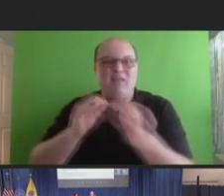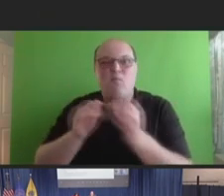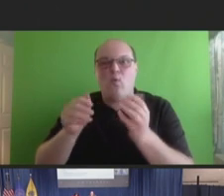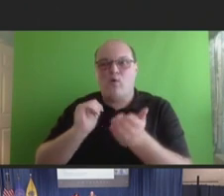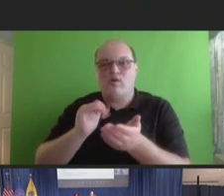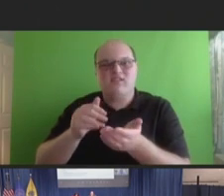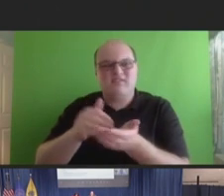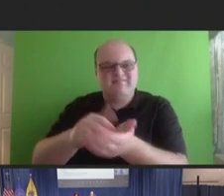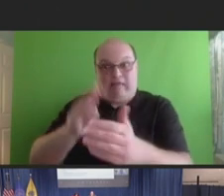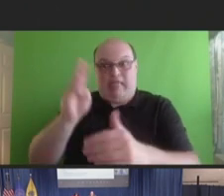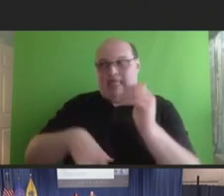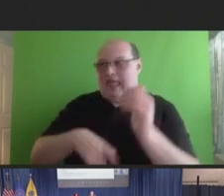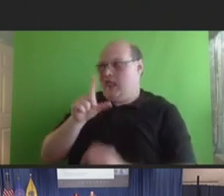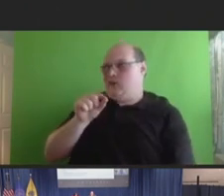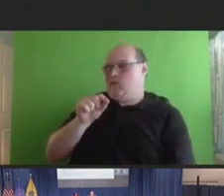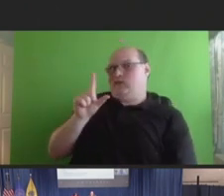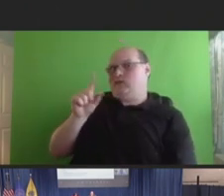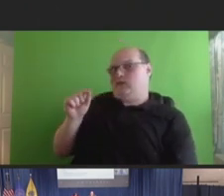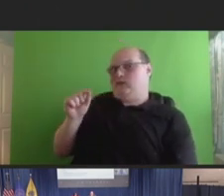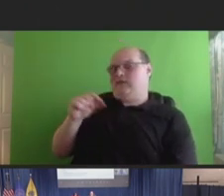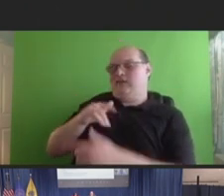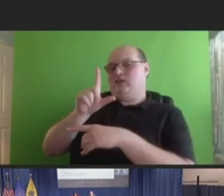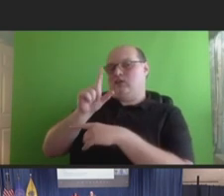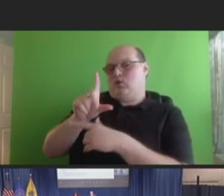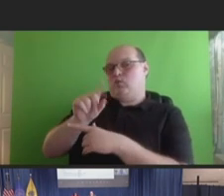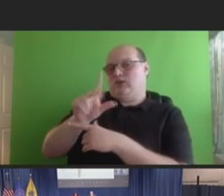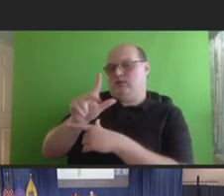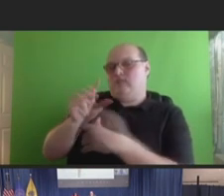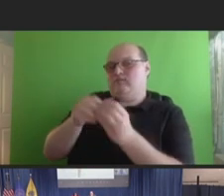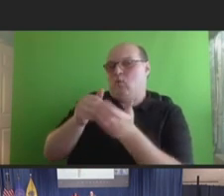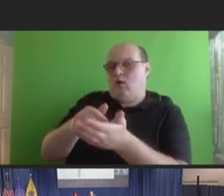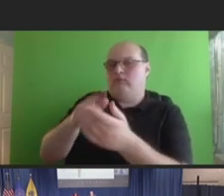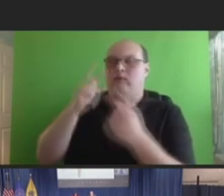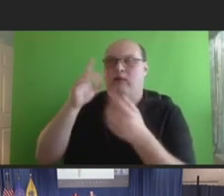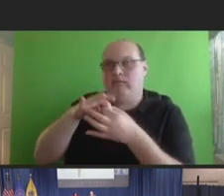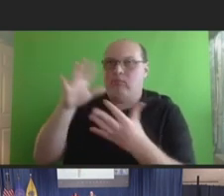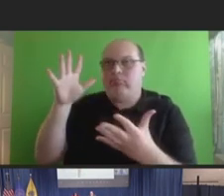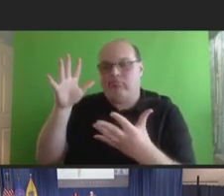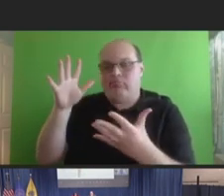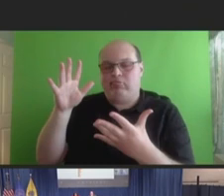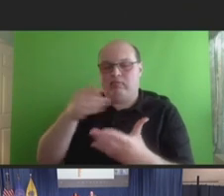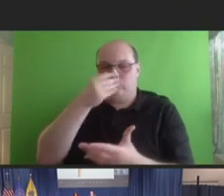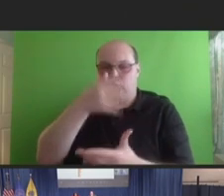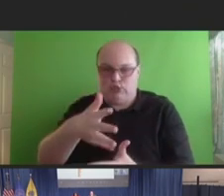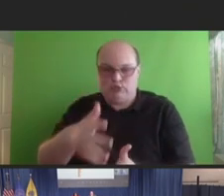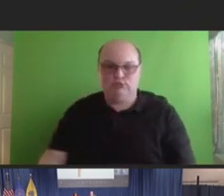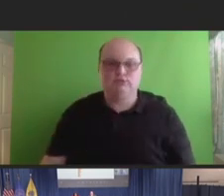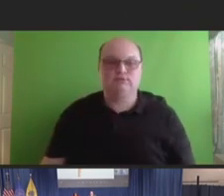season for 2023. Next slide, please. And, you know, again, these are some data